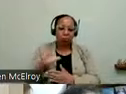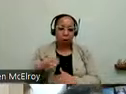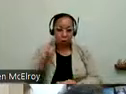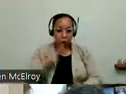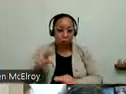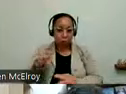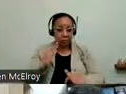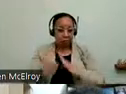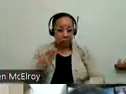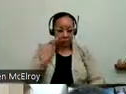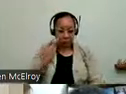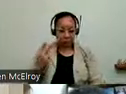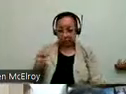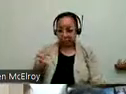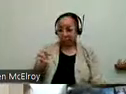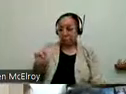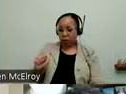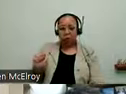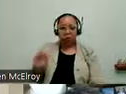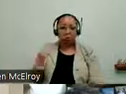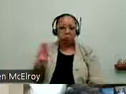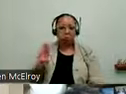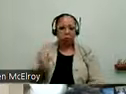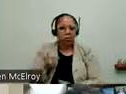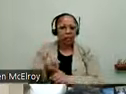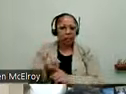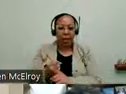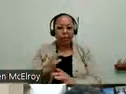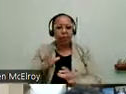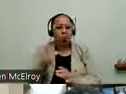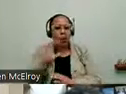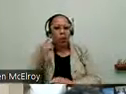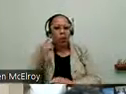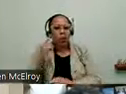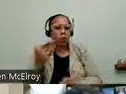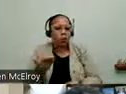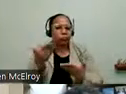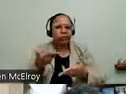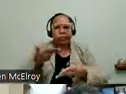We are looking for some other nominations. So I would love to get